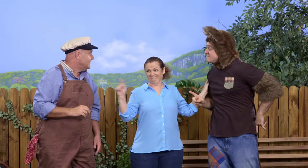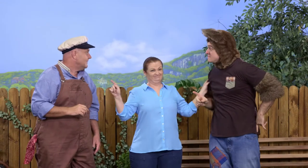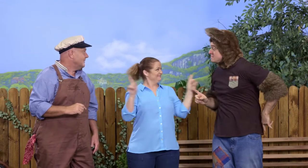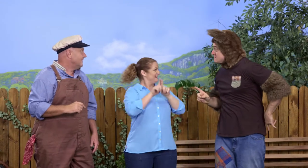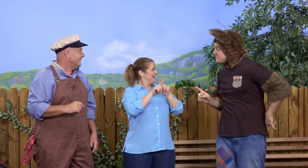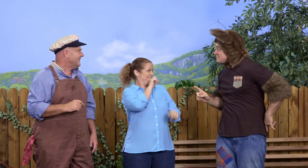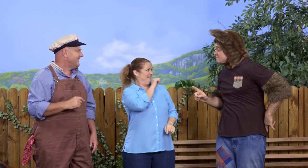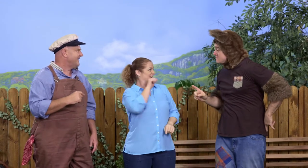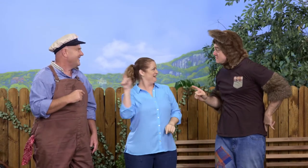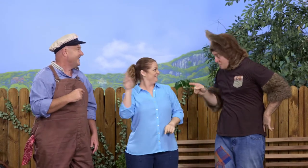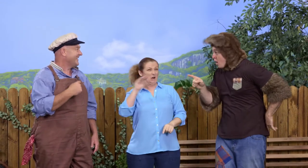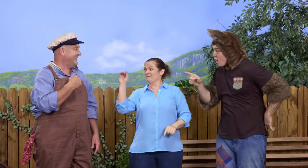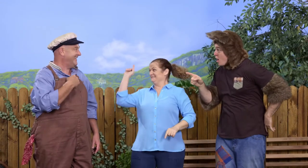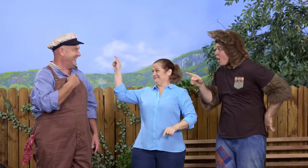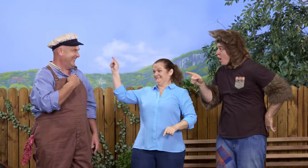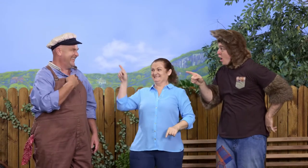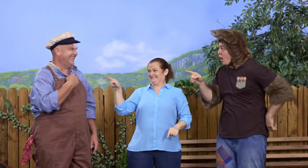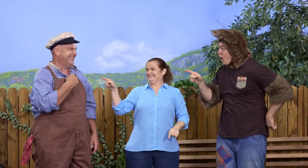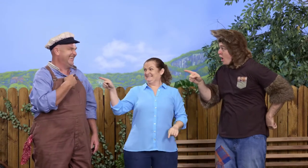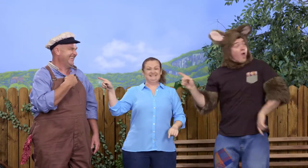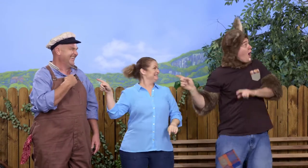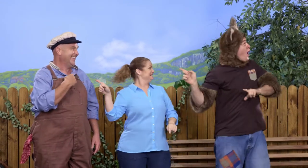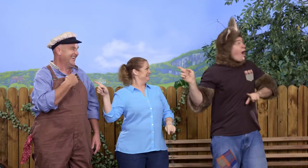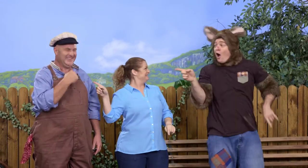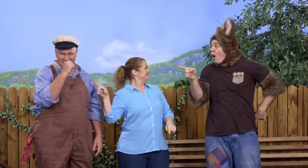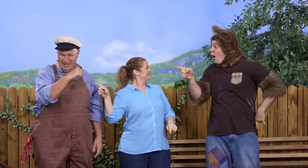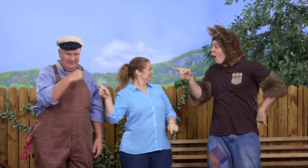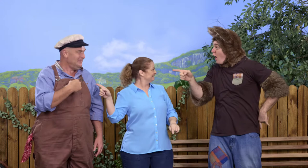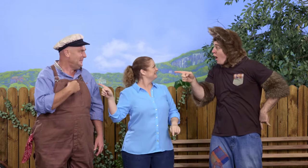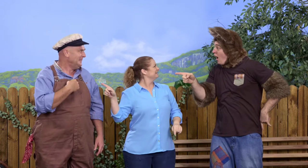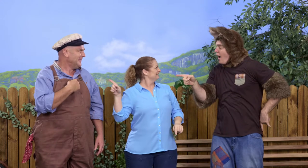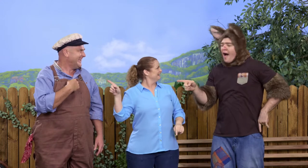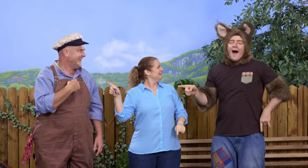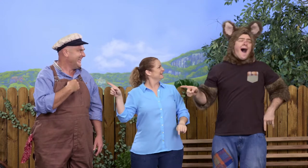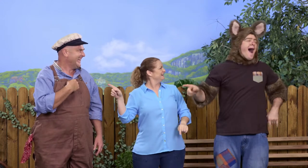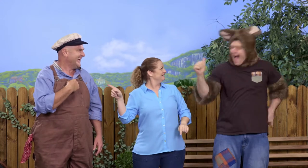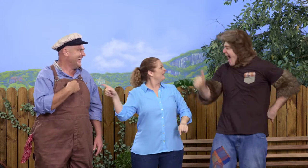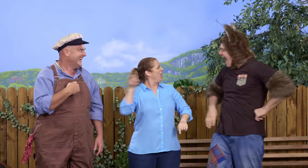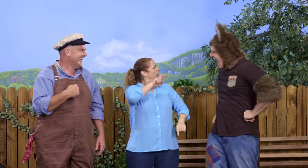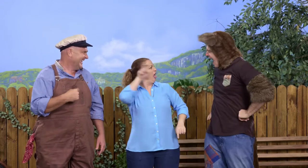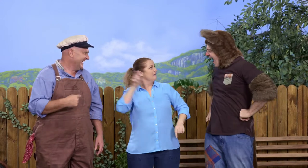This is him. This is our neighbour. Oh! OK.